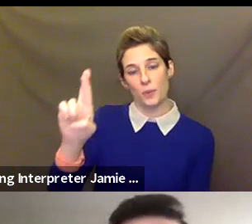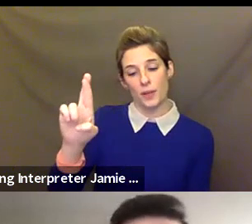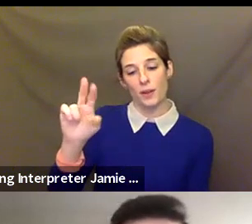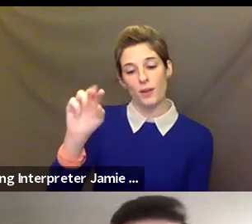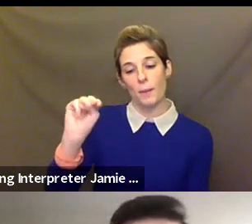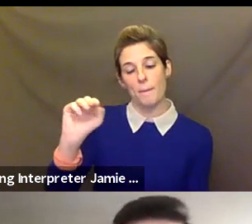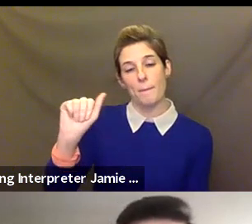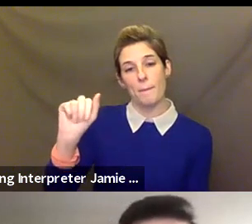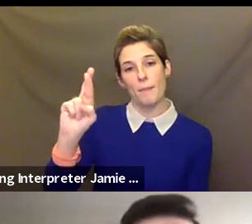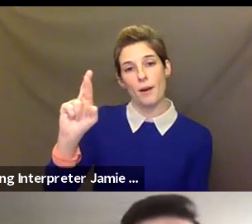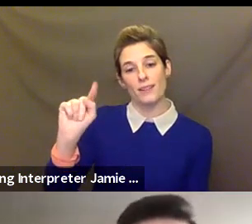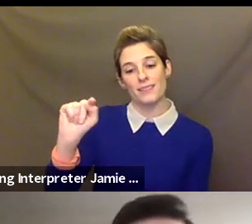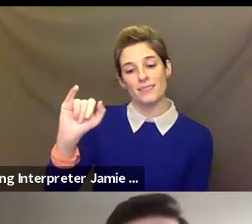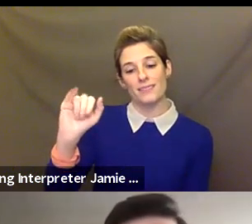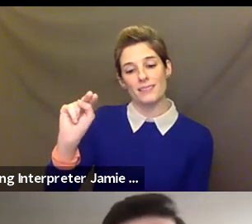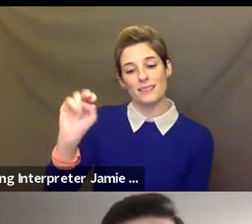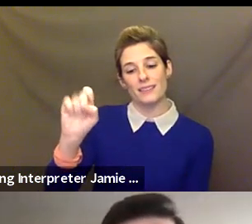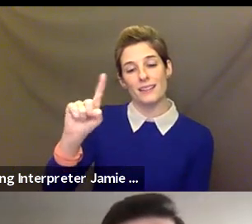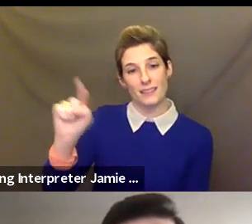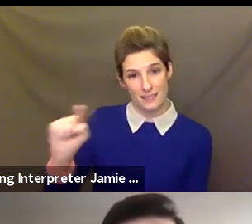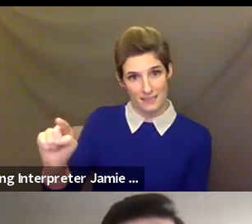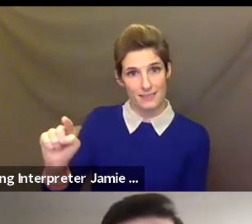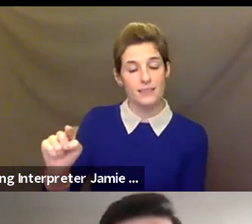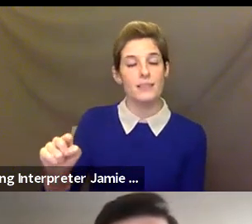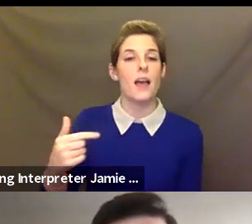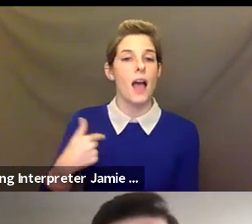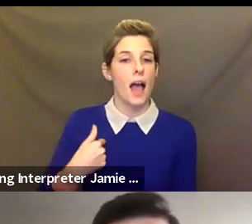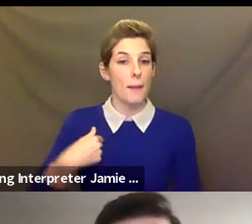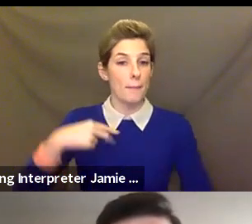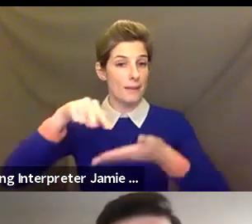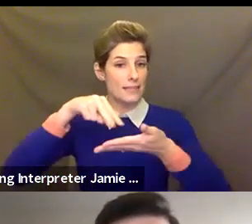indigenous land of the Bronx. And I am a dance teaching artist